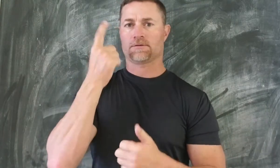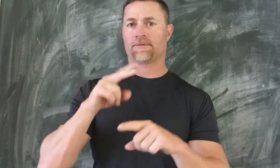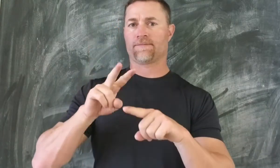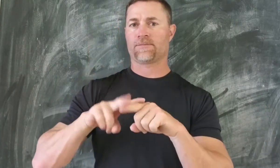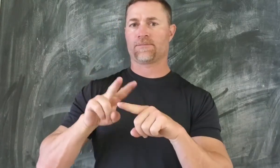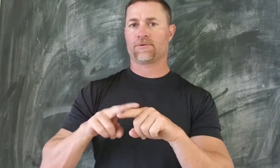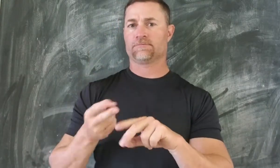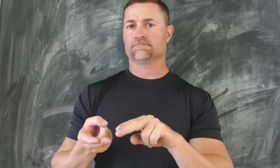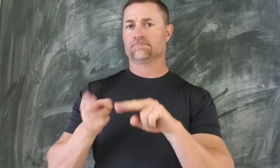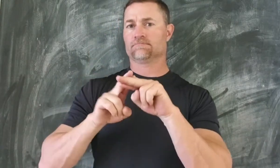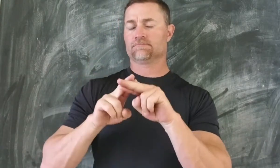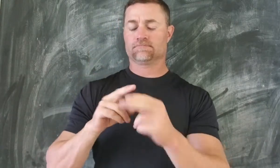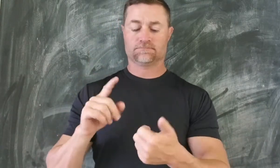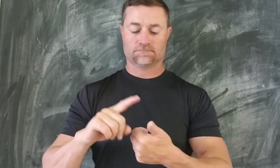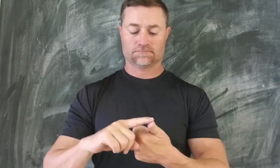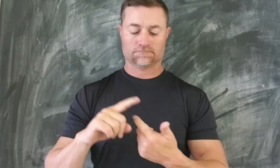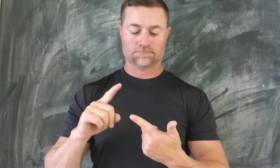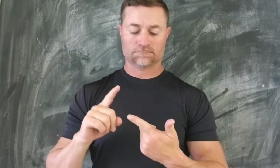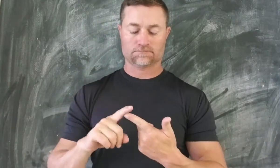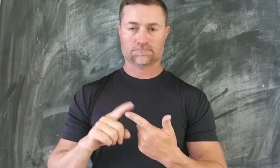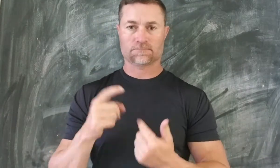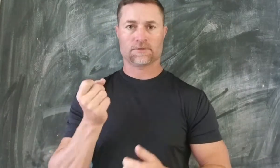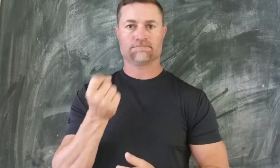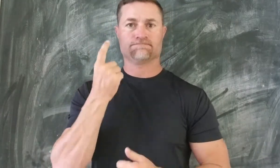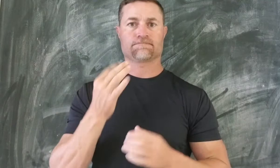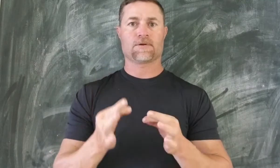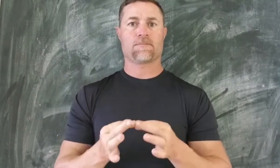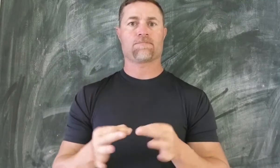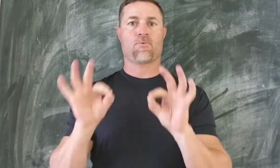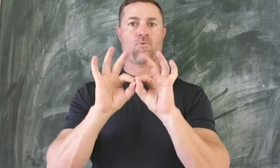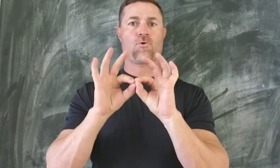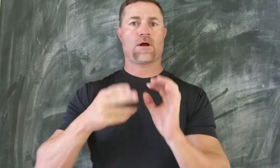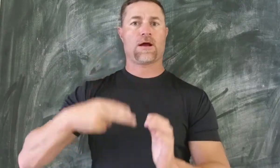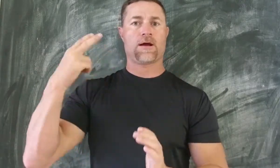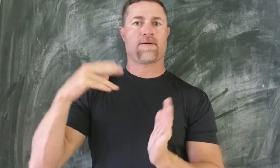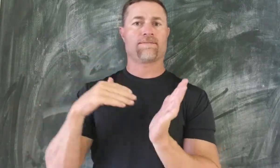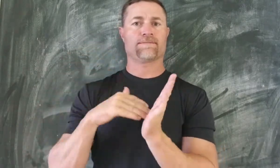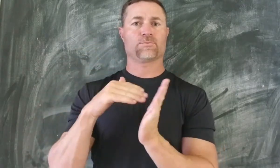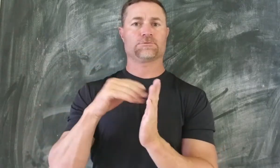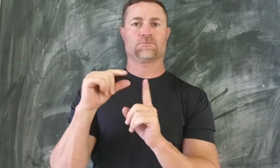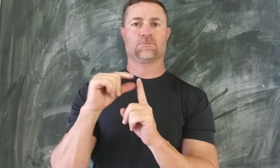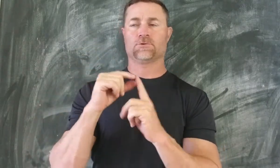vocabulary comprehension, understanding important, high frequency